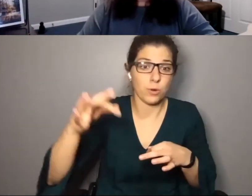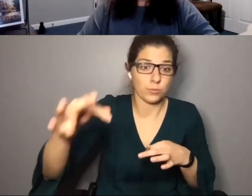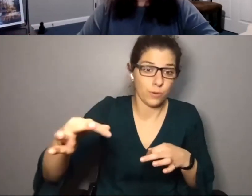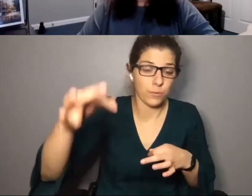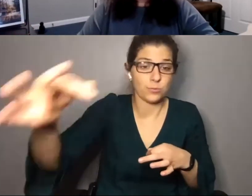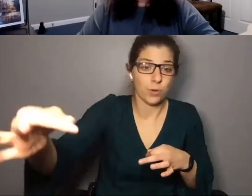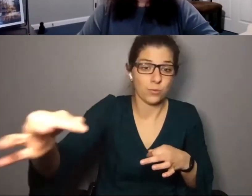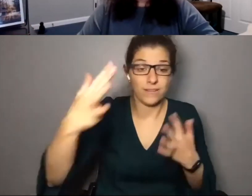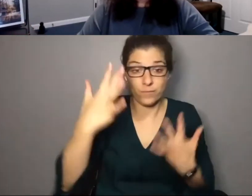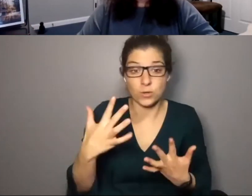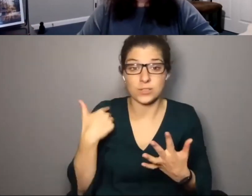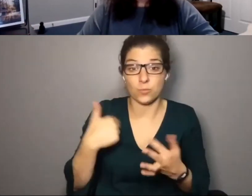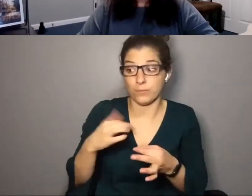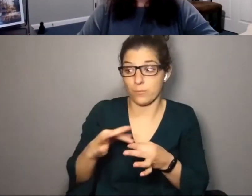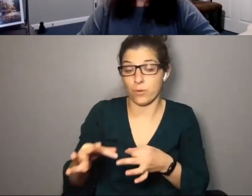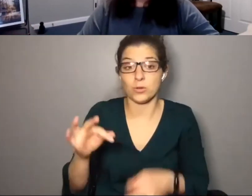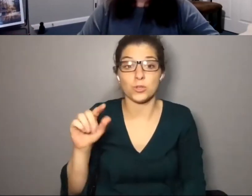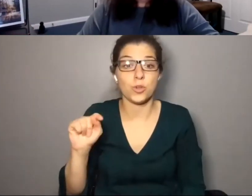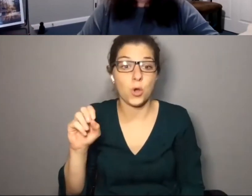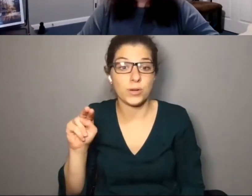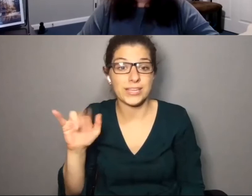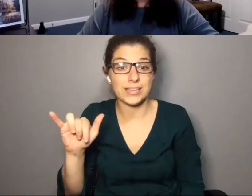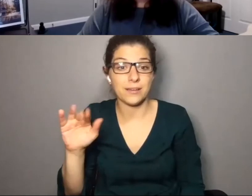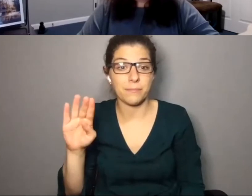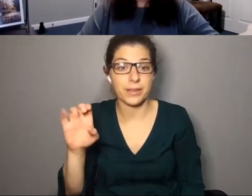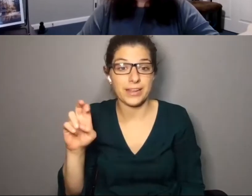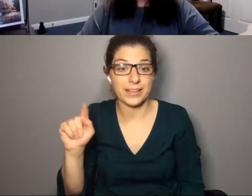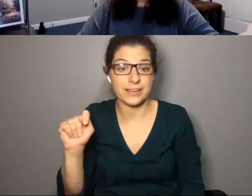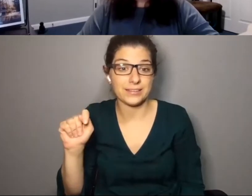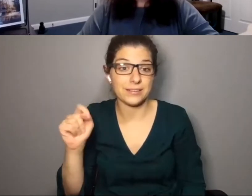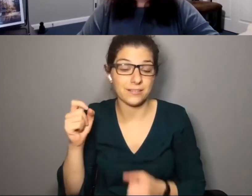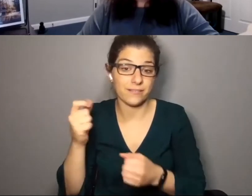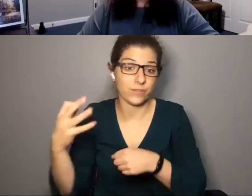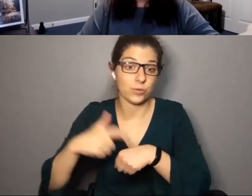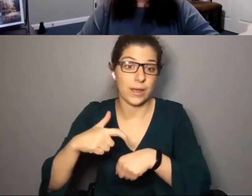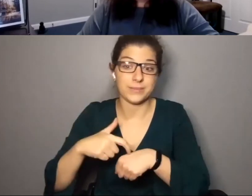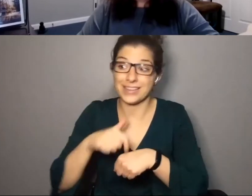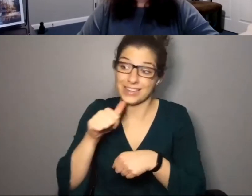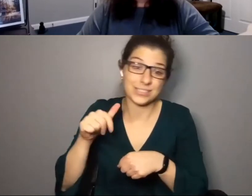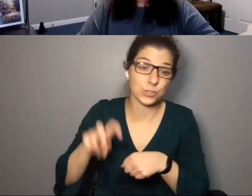at my theater three or four times. And unfortunately we postponed Tony Bennet several